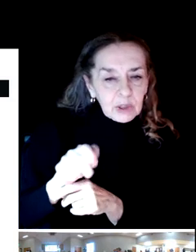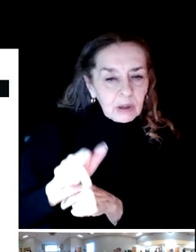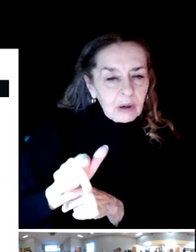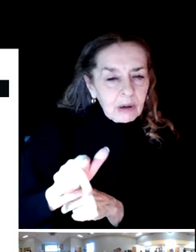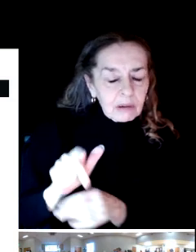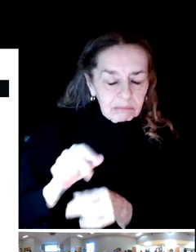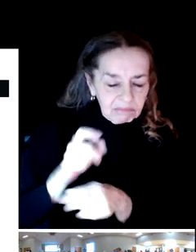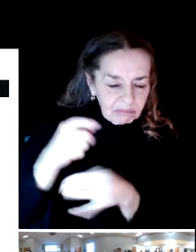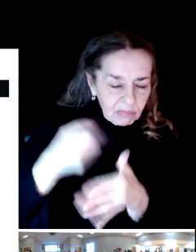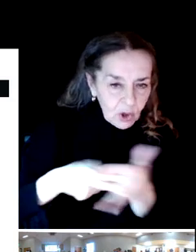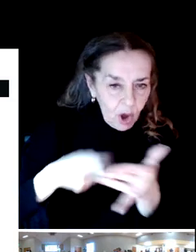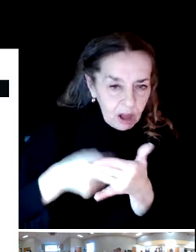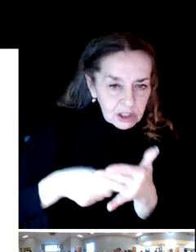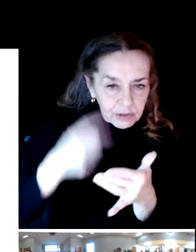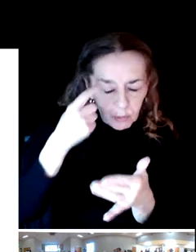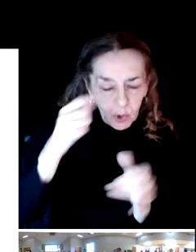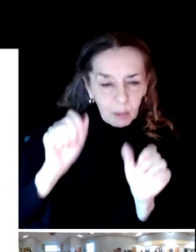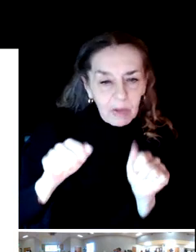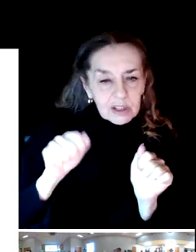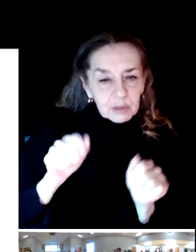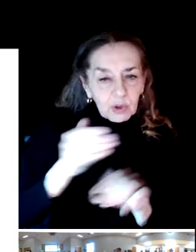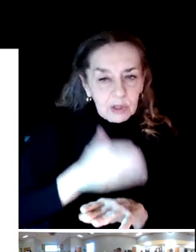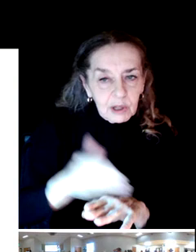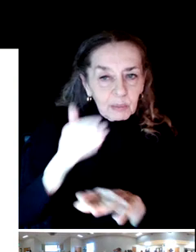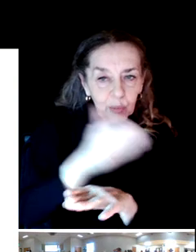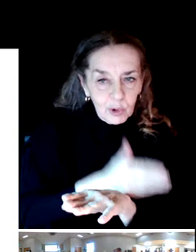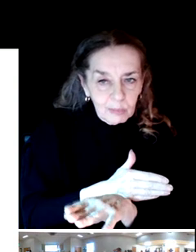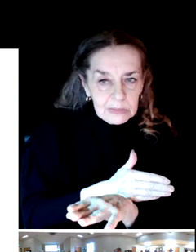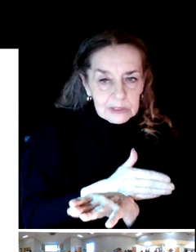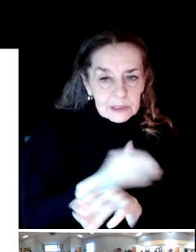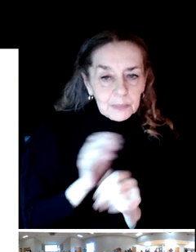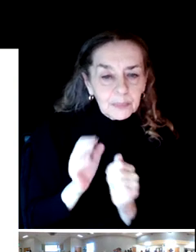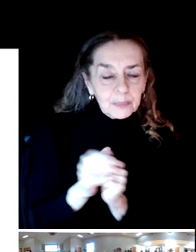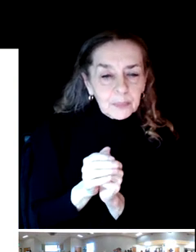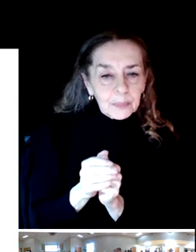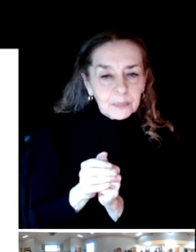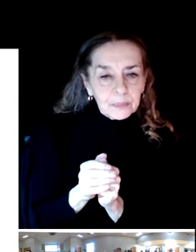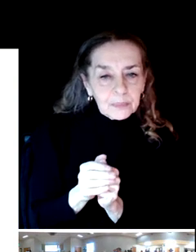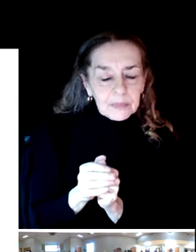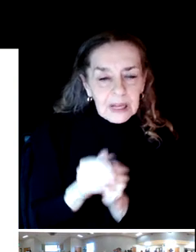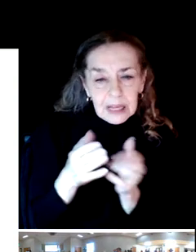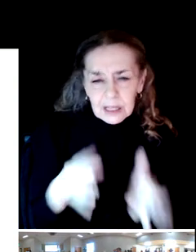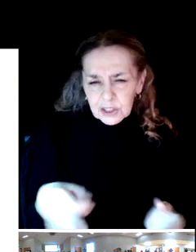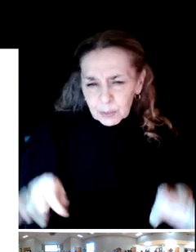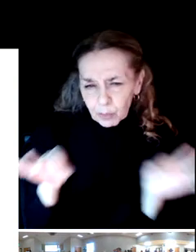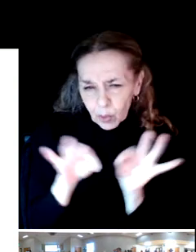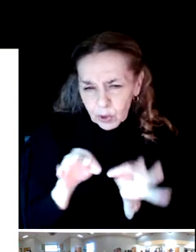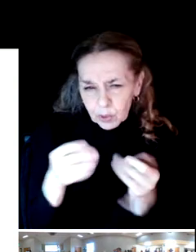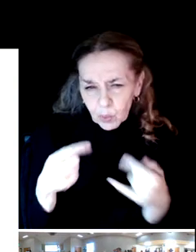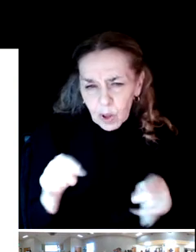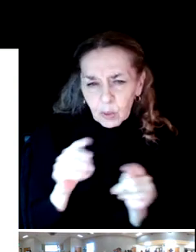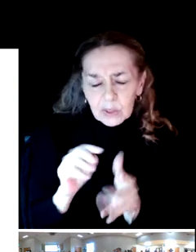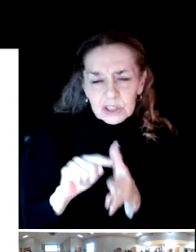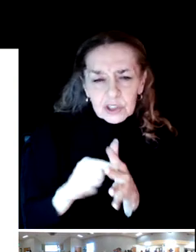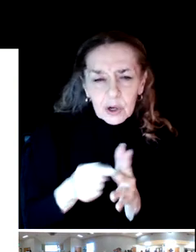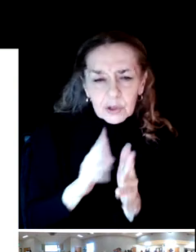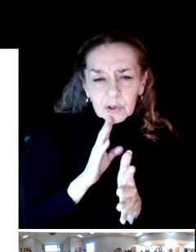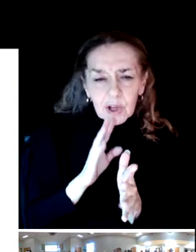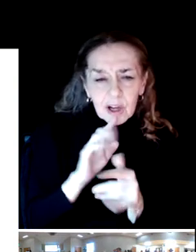Next, it's important as we start to talk about some of the results of what we learned this